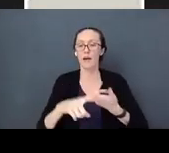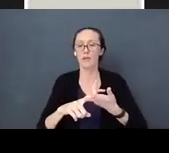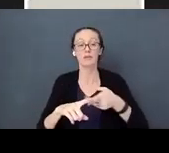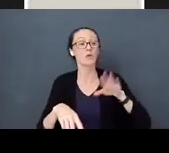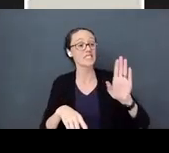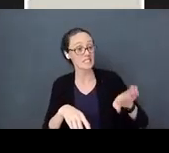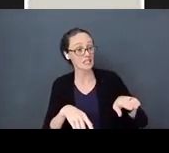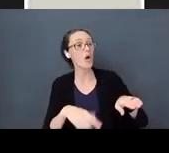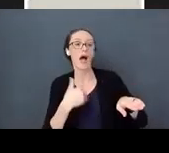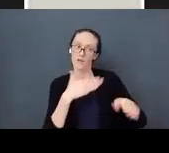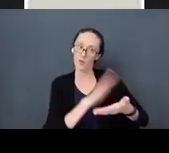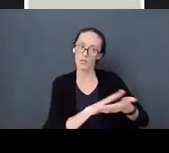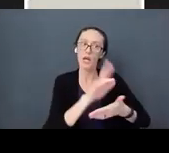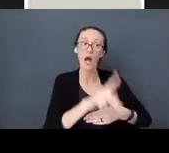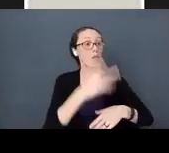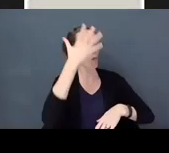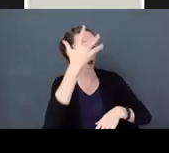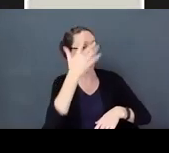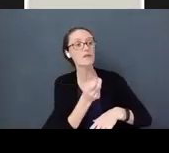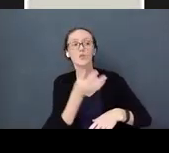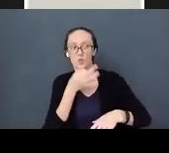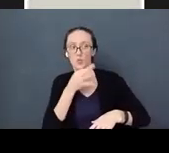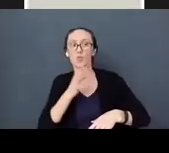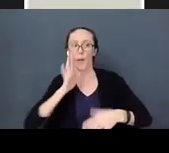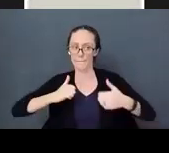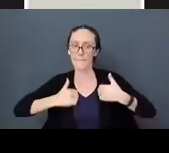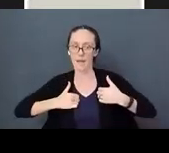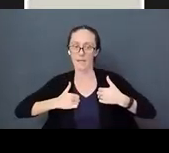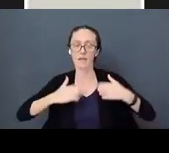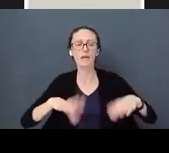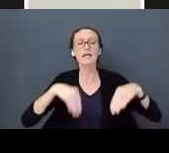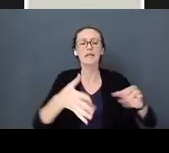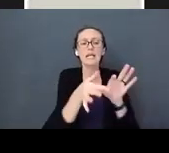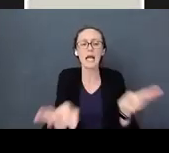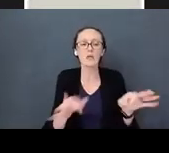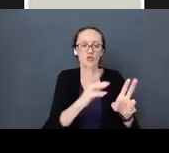time." Giving that child language to prep them for the transition that is going to happen next.